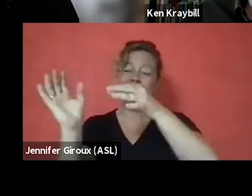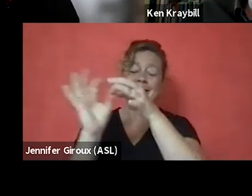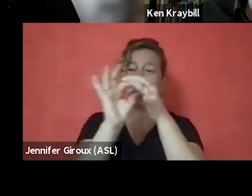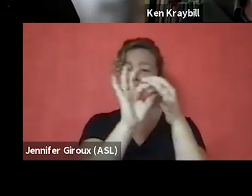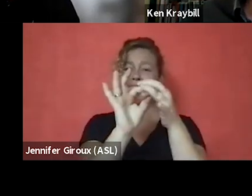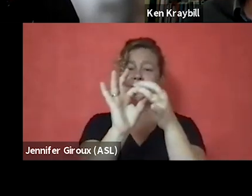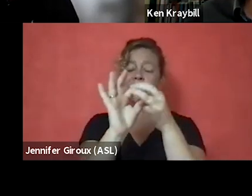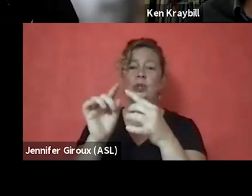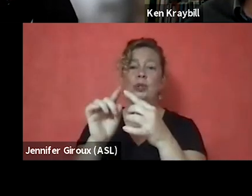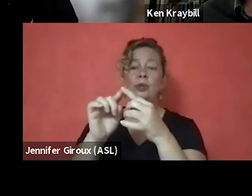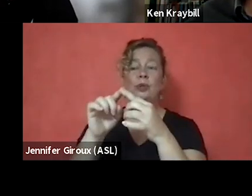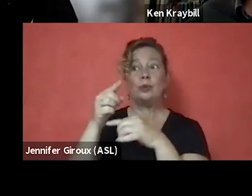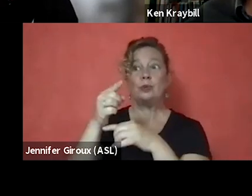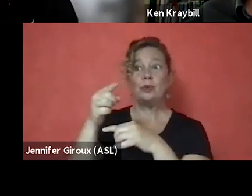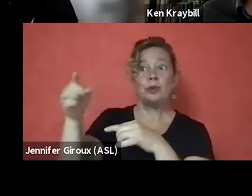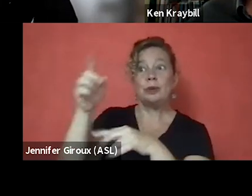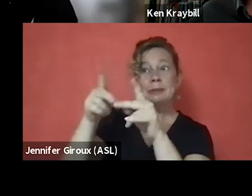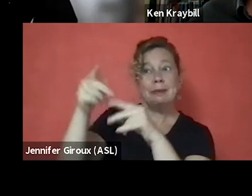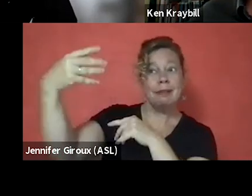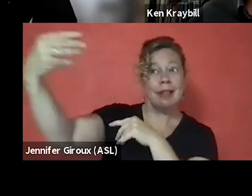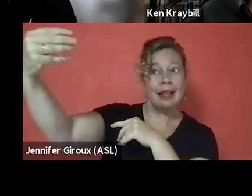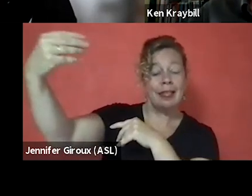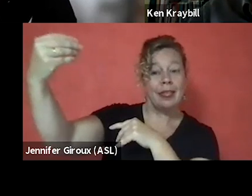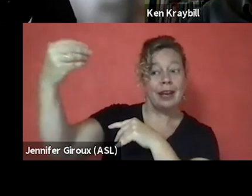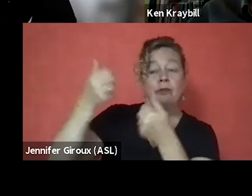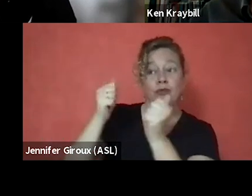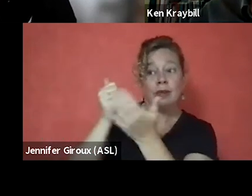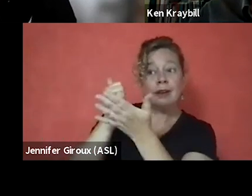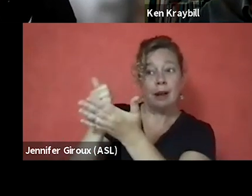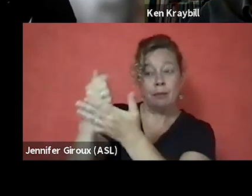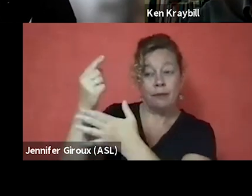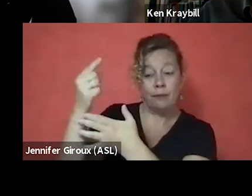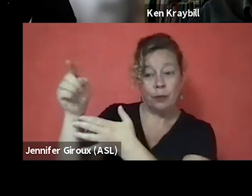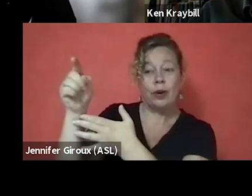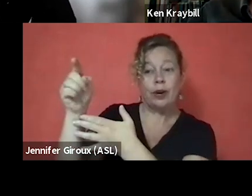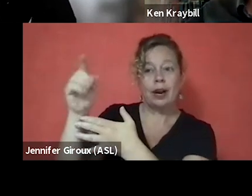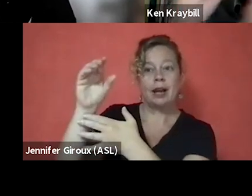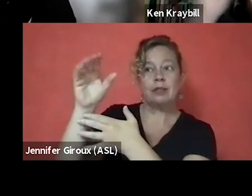to those out there who I was trying to get help for, who I was outreaching to.